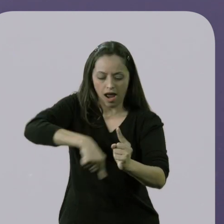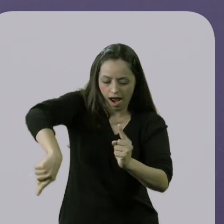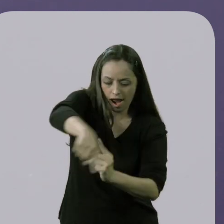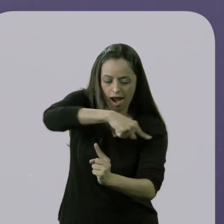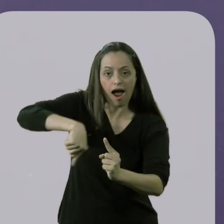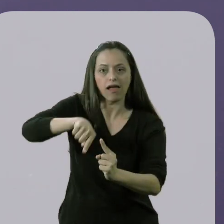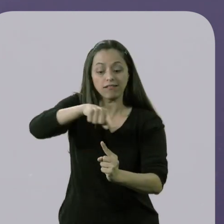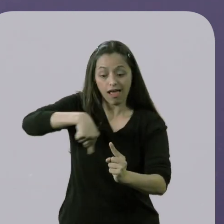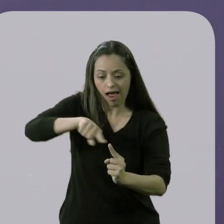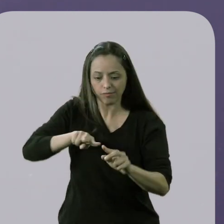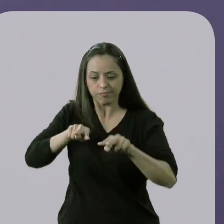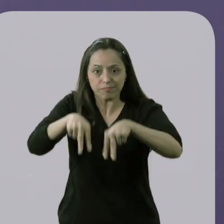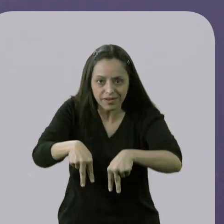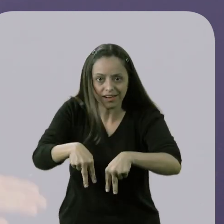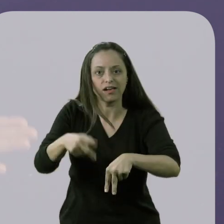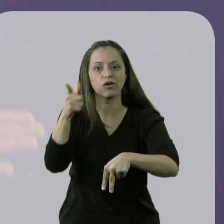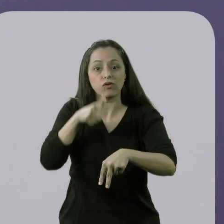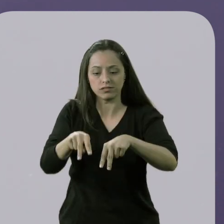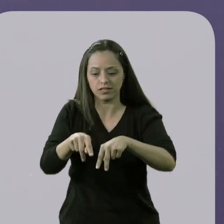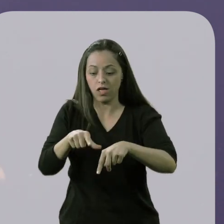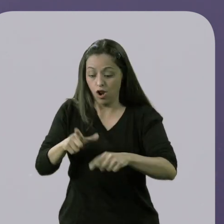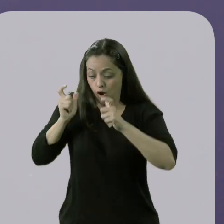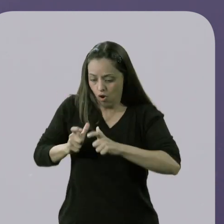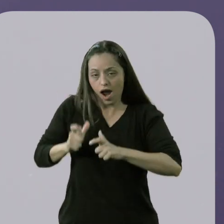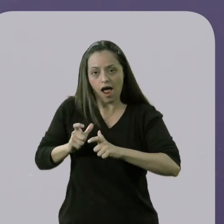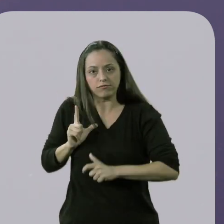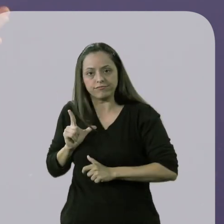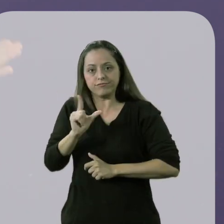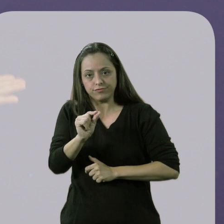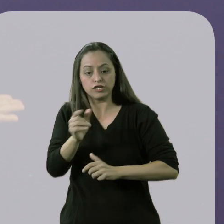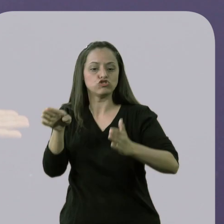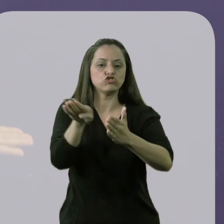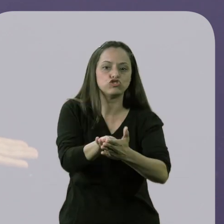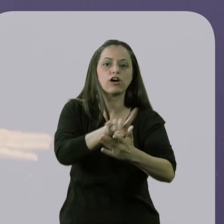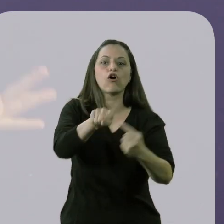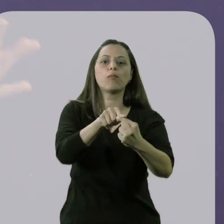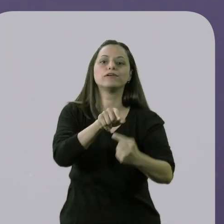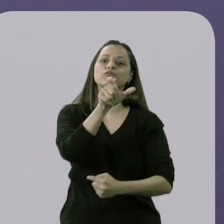that can be an arc, for the child to play he has to leave a specific place